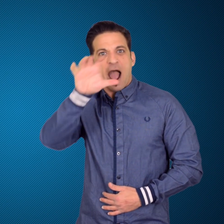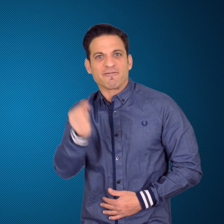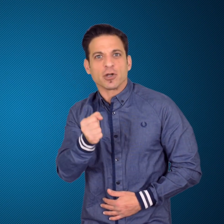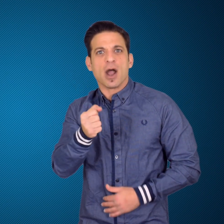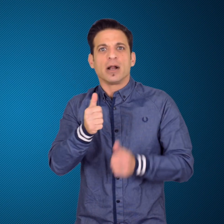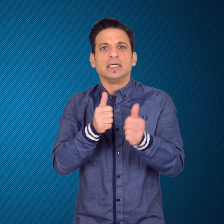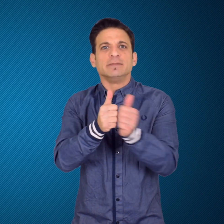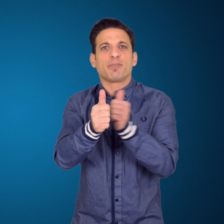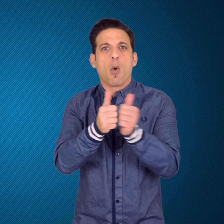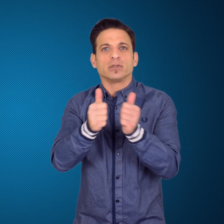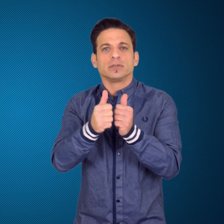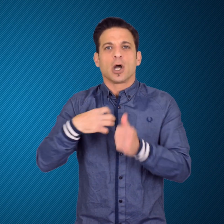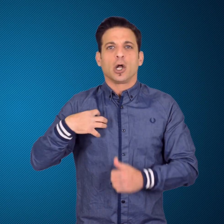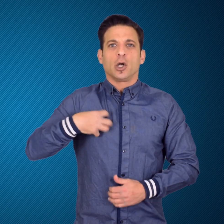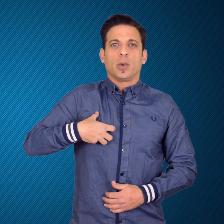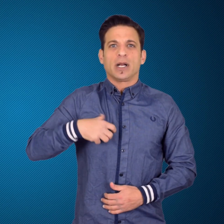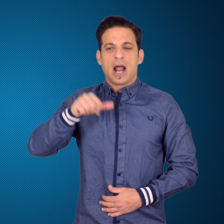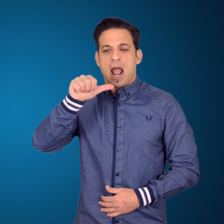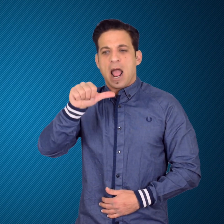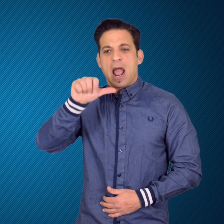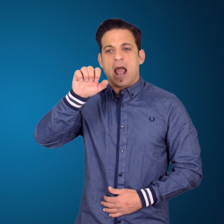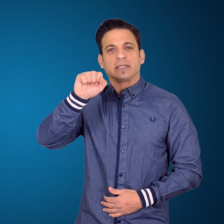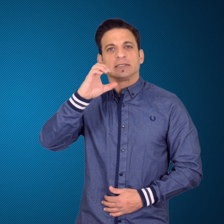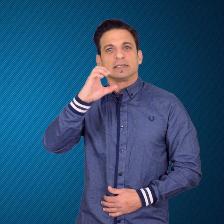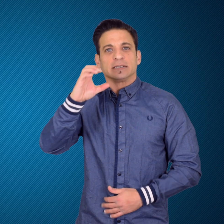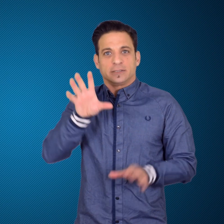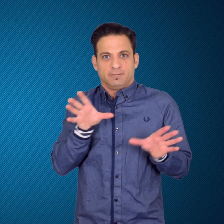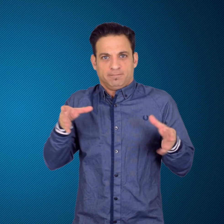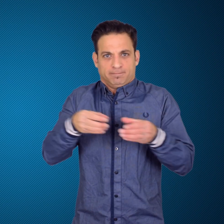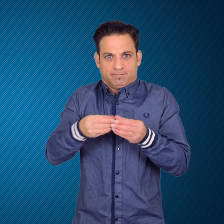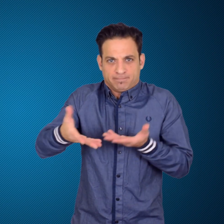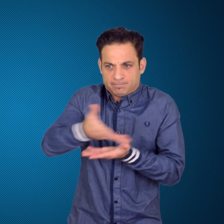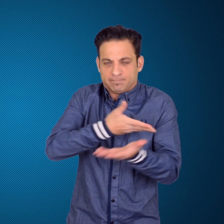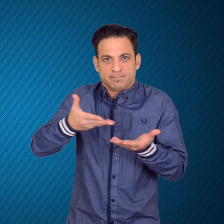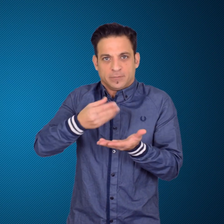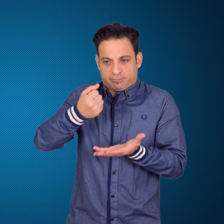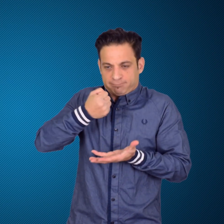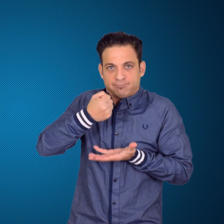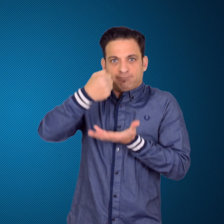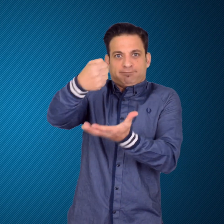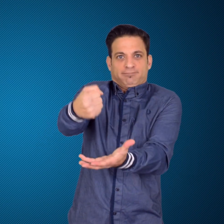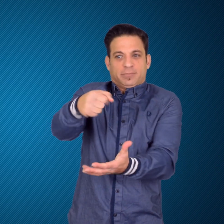(AUSC) donated technical equipment to Ramotswa Junior Secondary School.